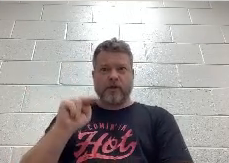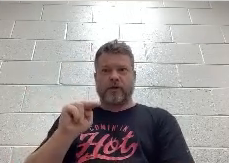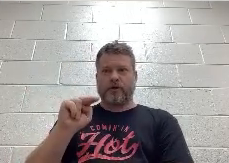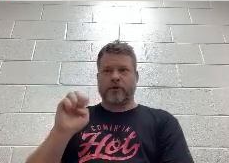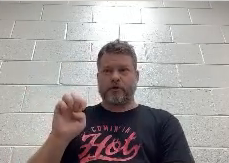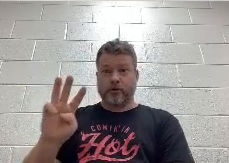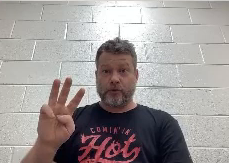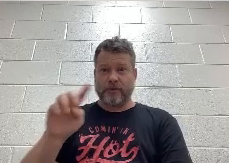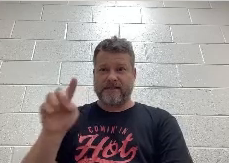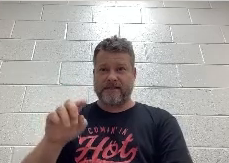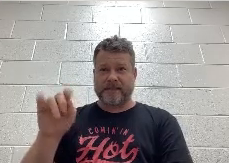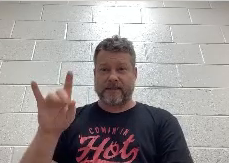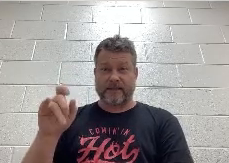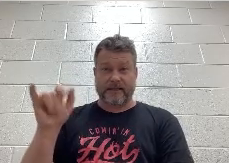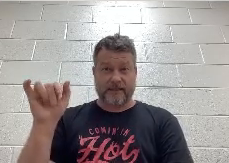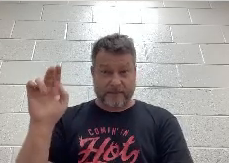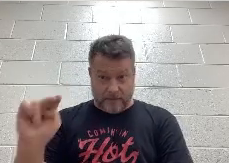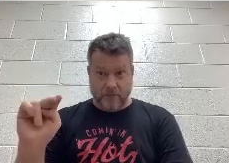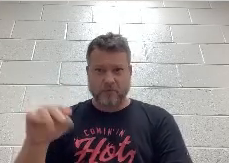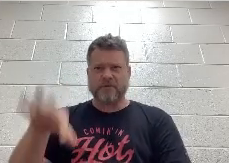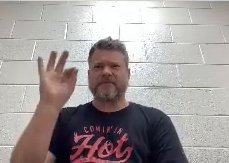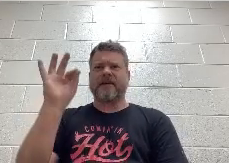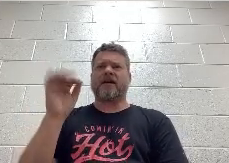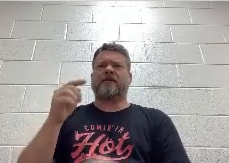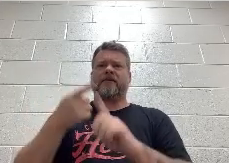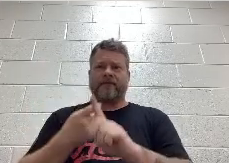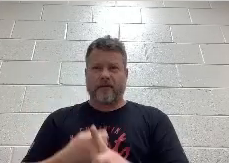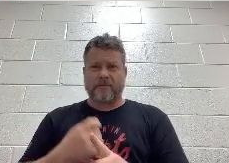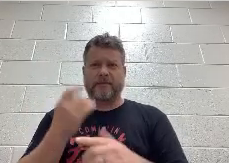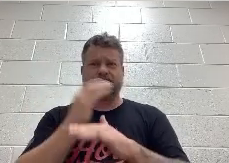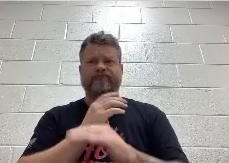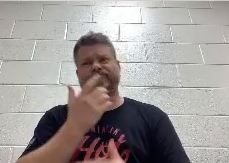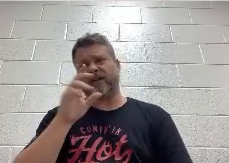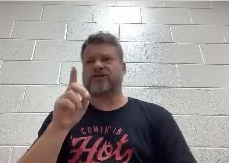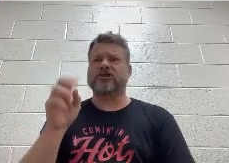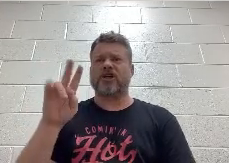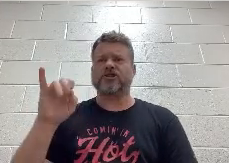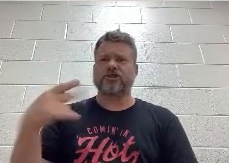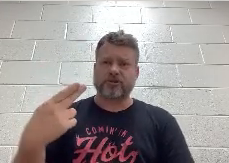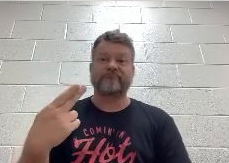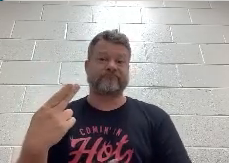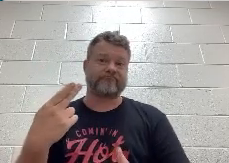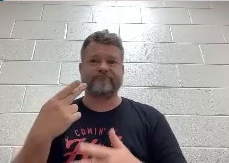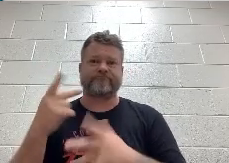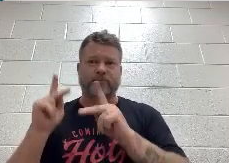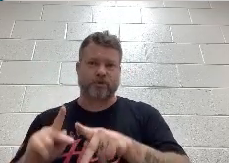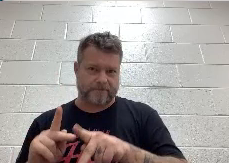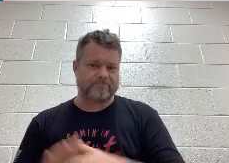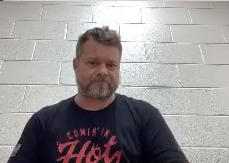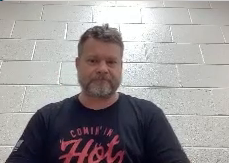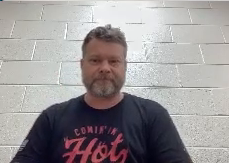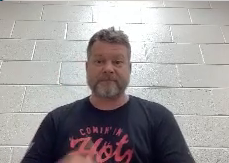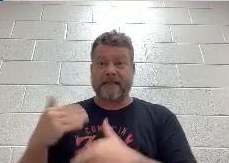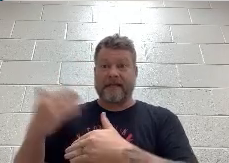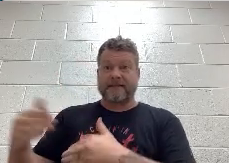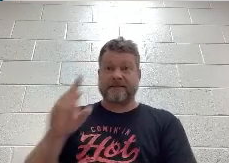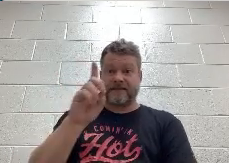Dutch Navigator a Abel Tasman of the Dutch East India Company. Next on December 14th,